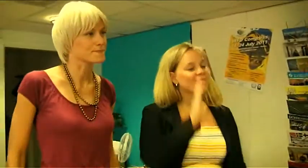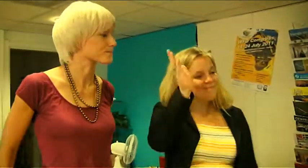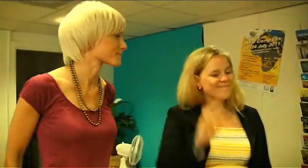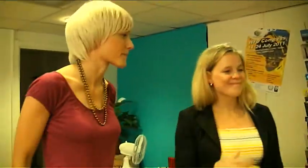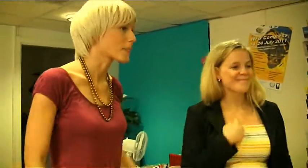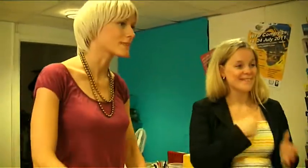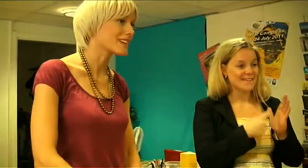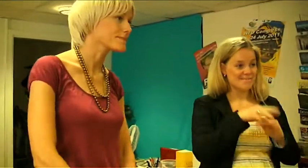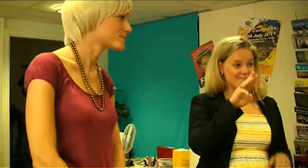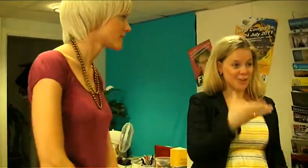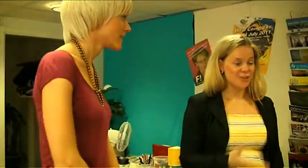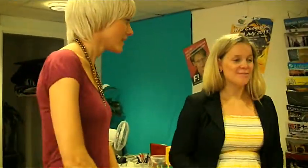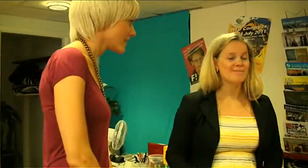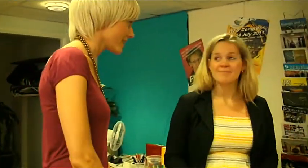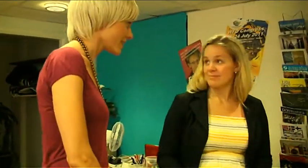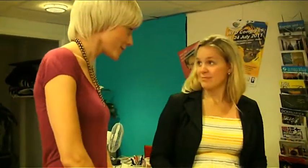Hello! My name is My.